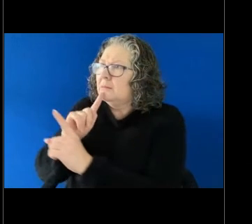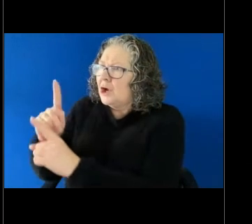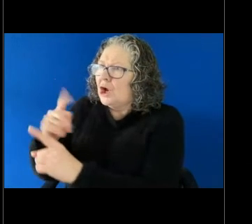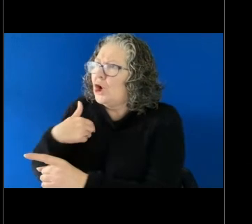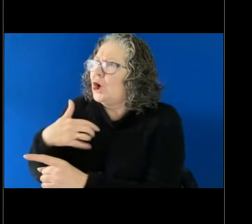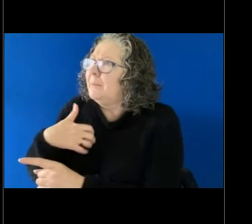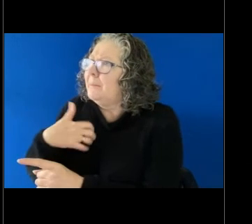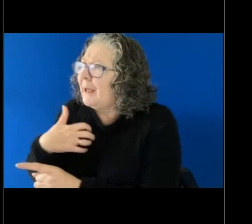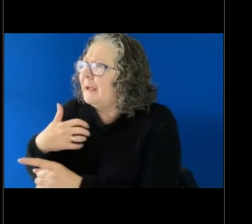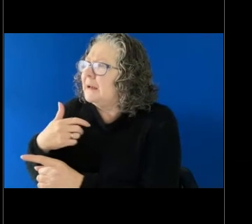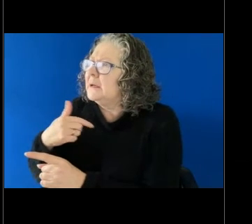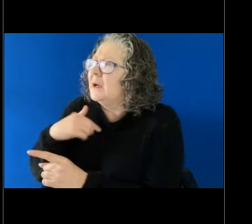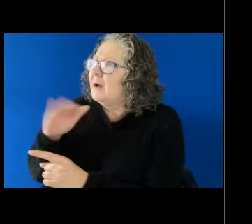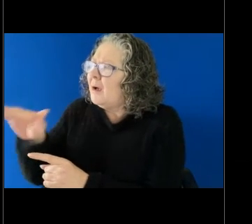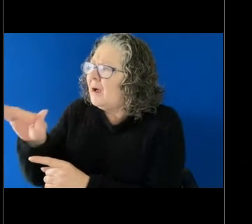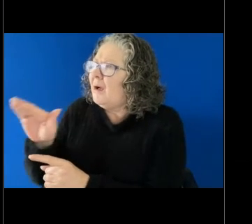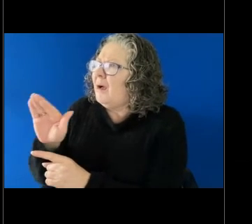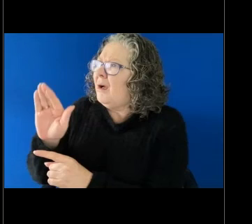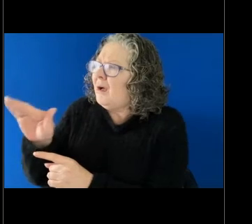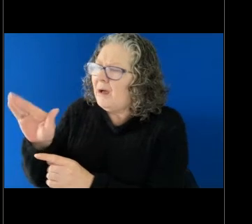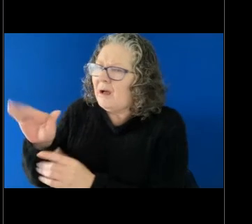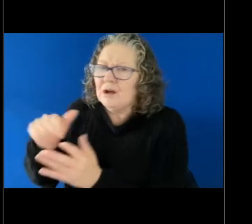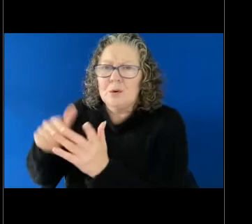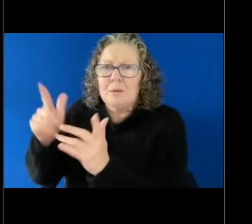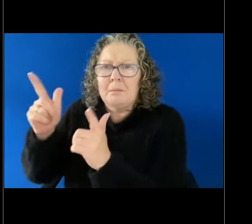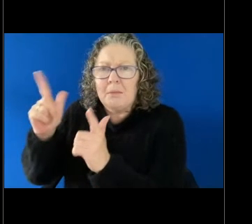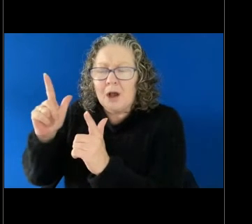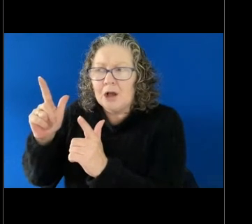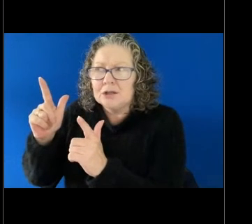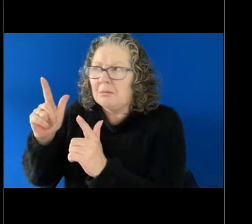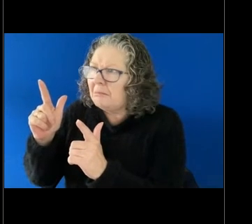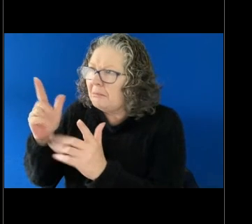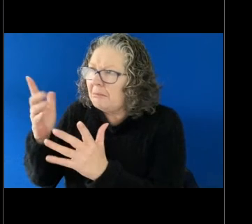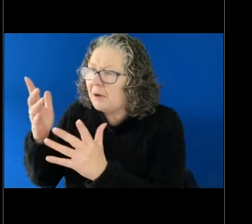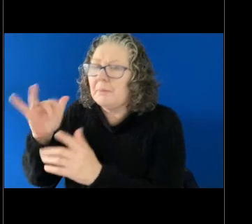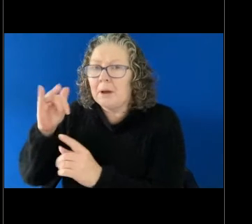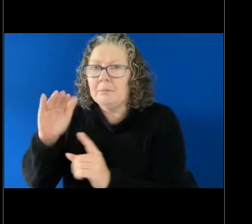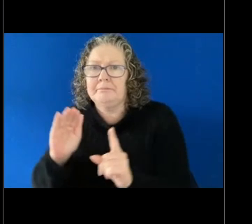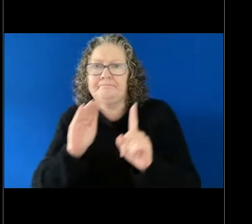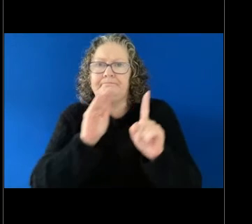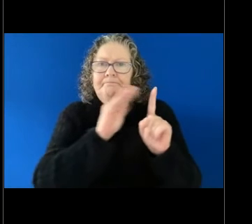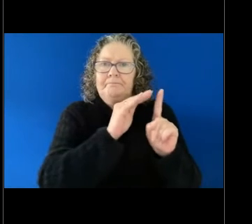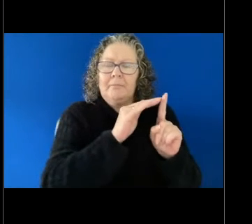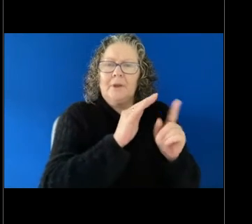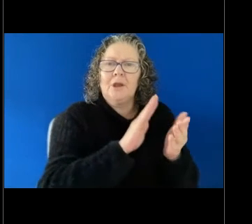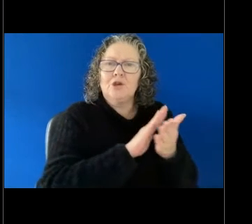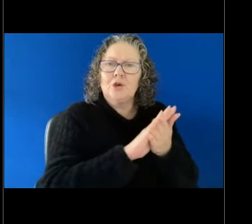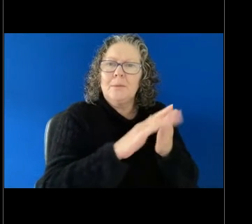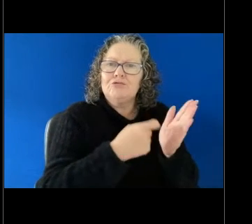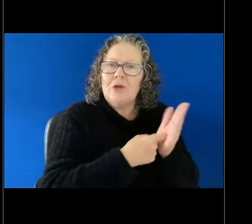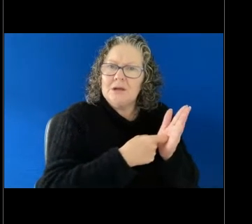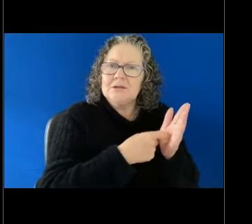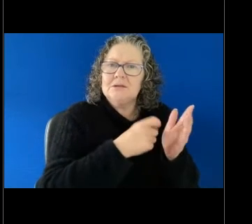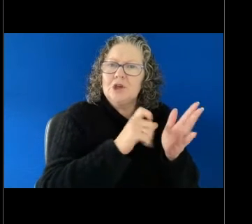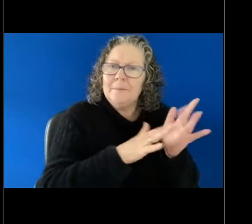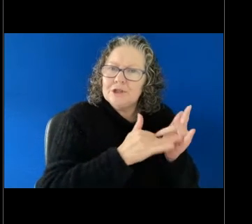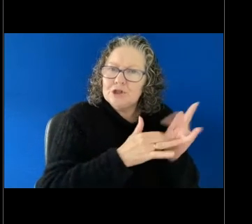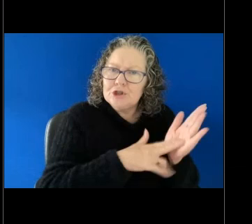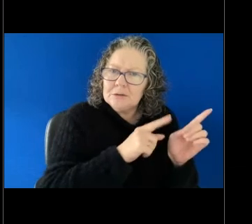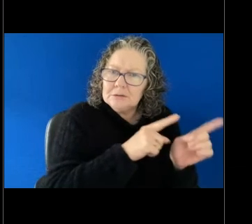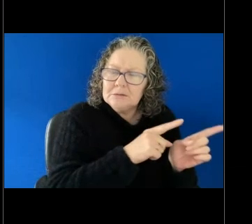like complaints to the Human Rights Commission or after trying to address it in the workplace